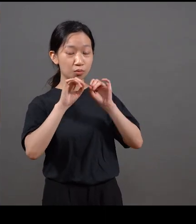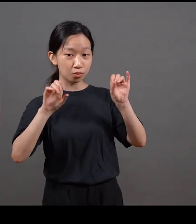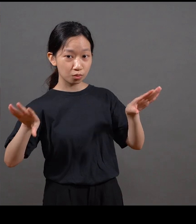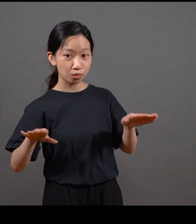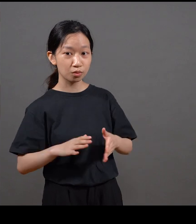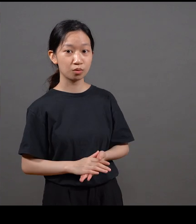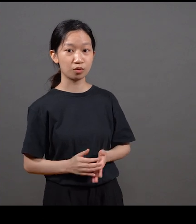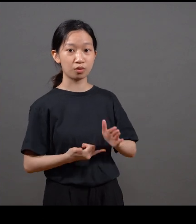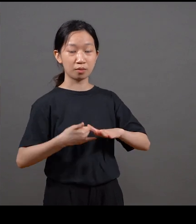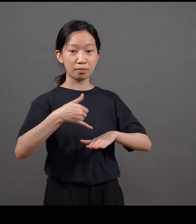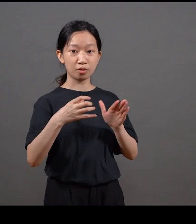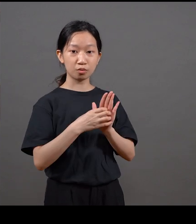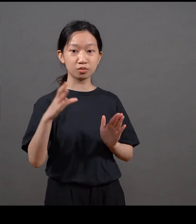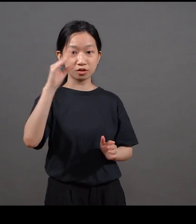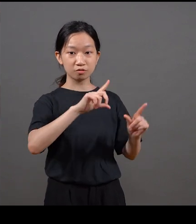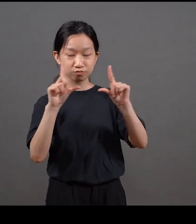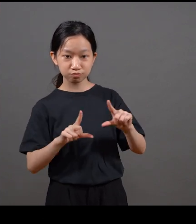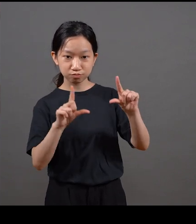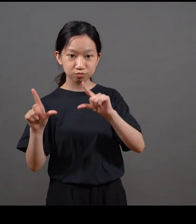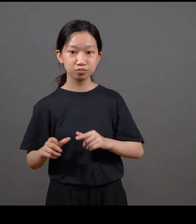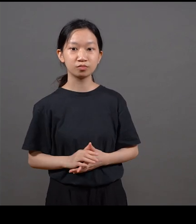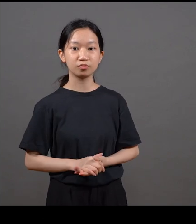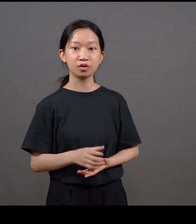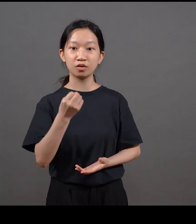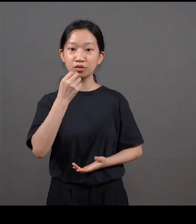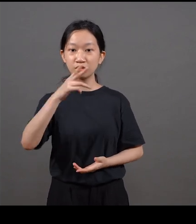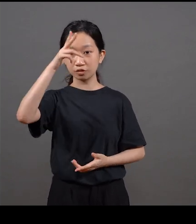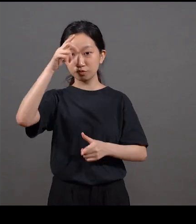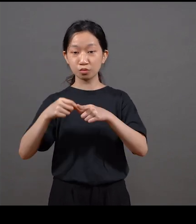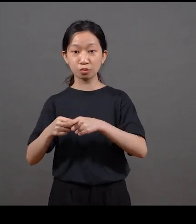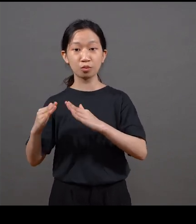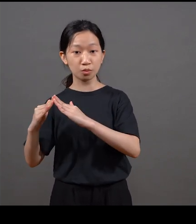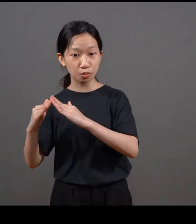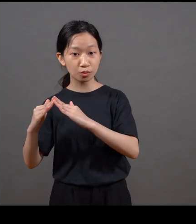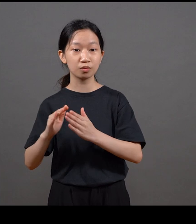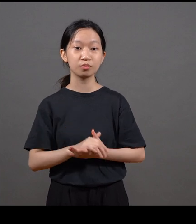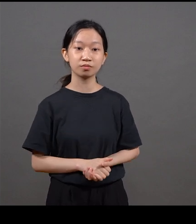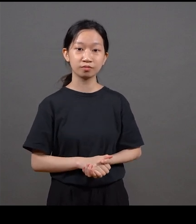Nightlife of Bangkok to housing estate in Hong Kong